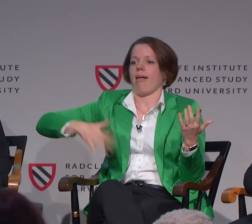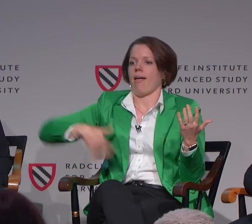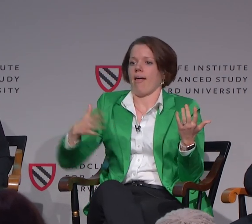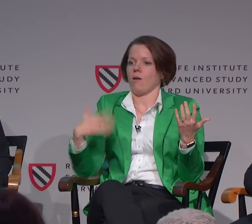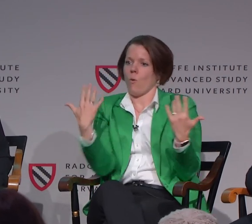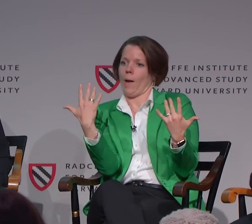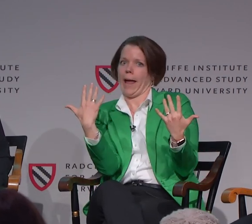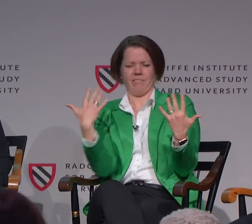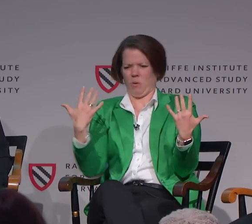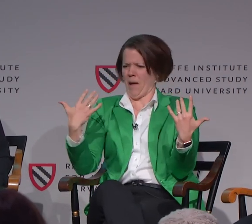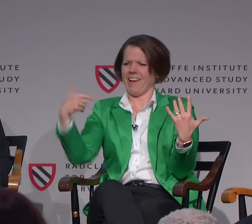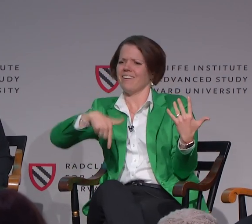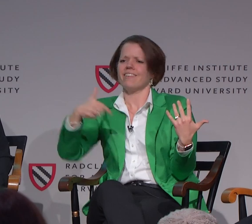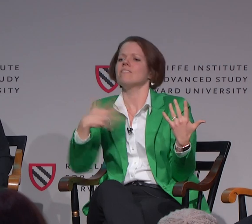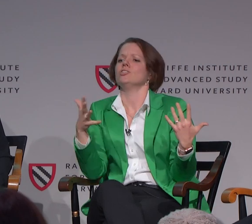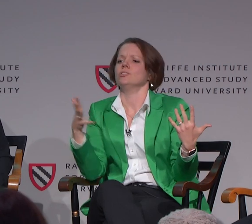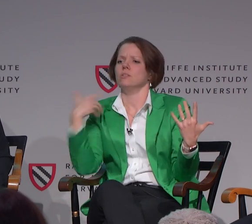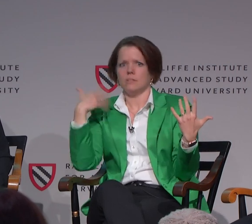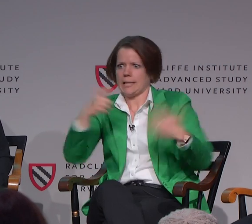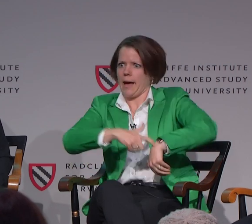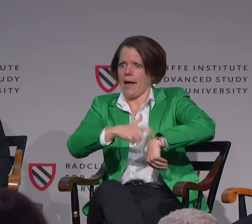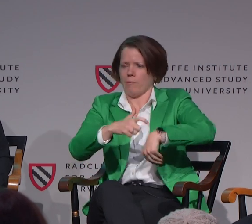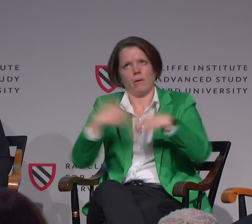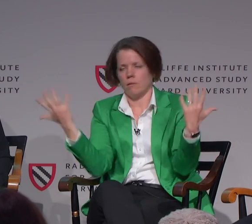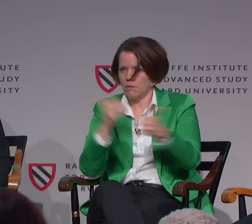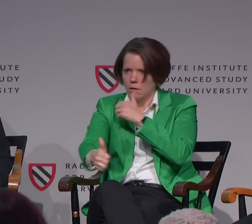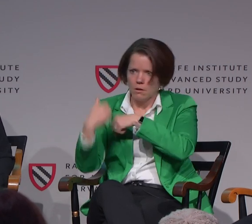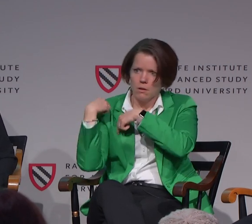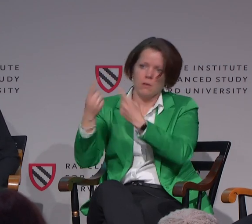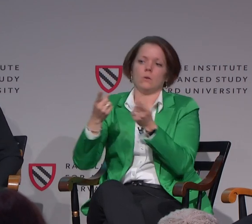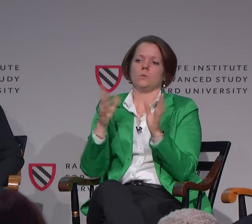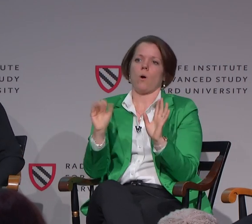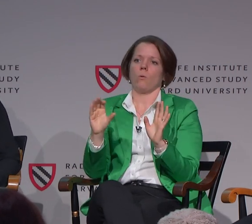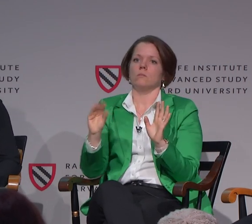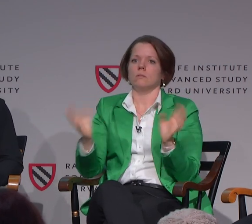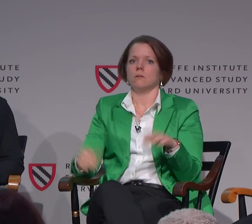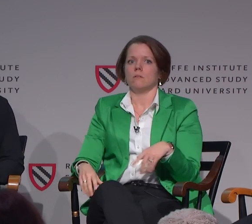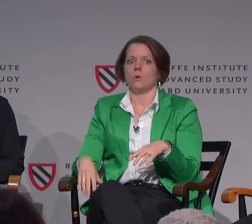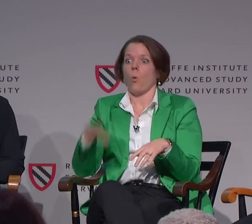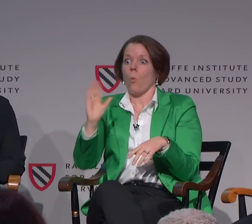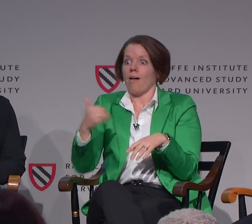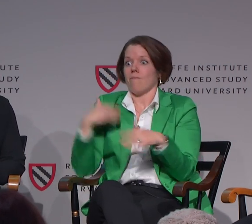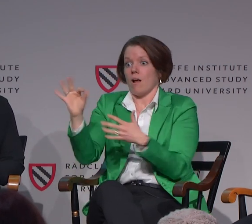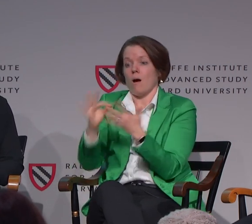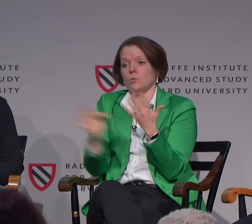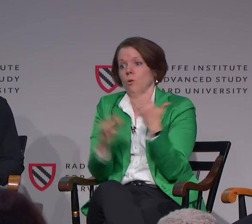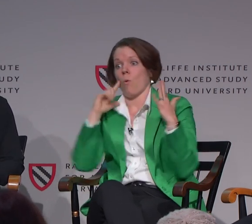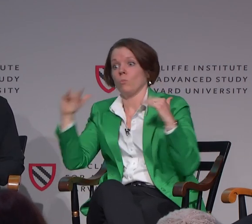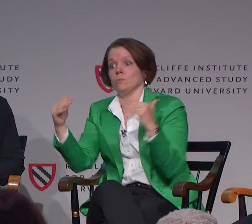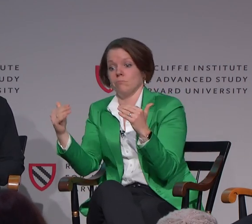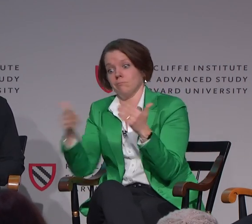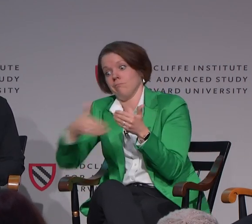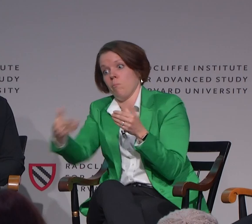as a profession-- we haven't done that yet. And it's really-- it's overdue. It's past time.